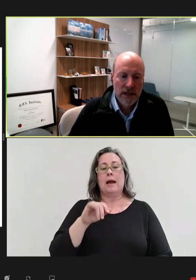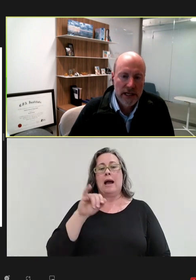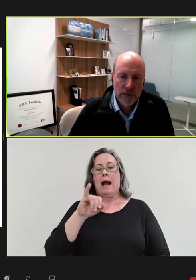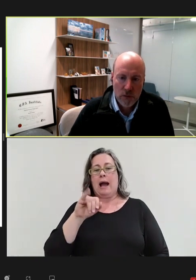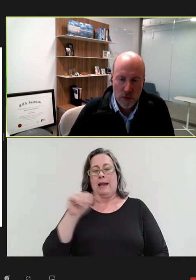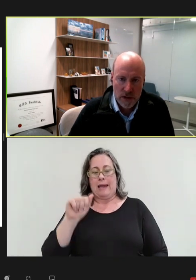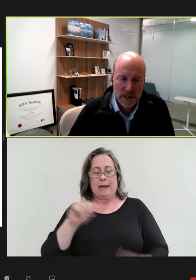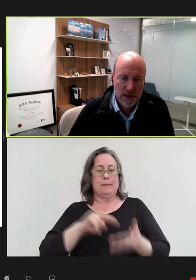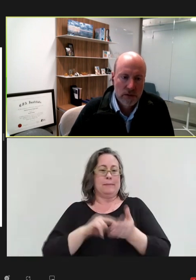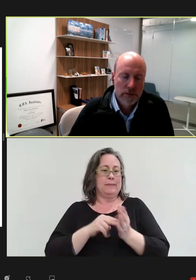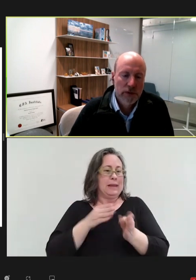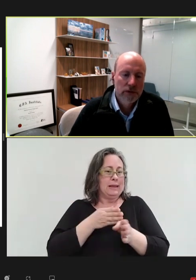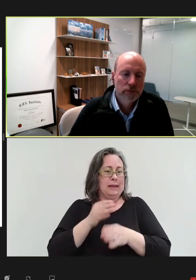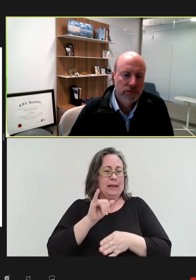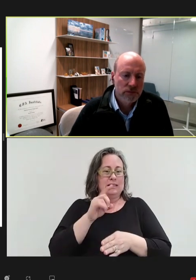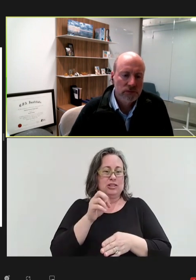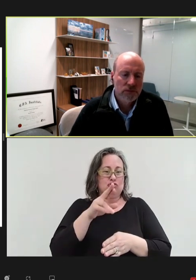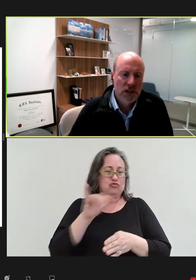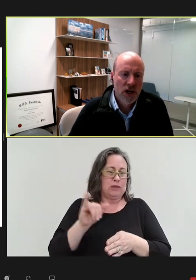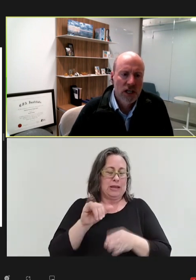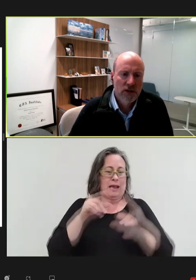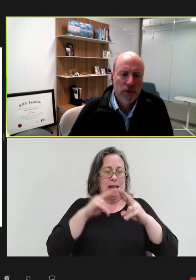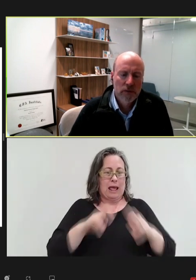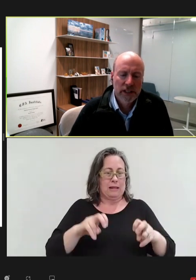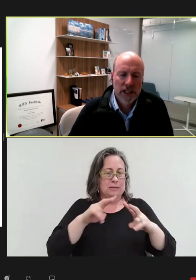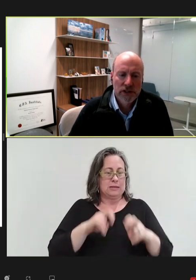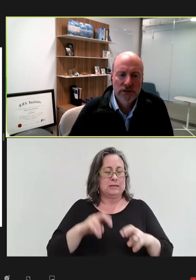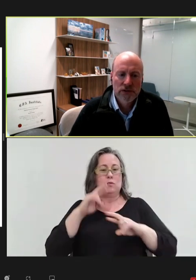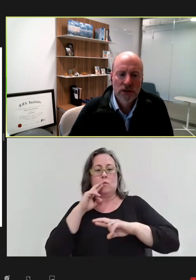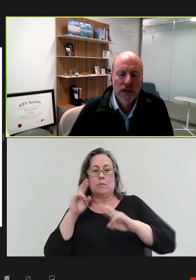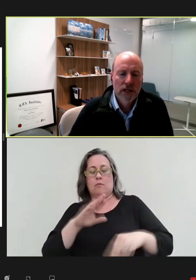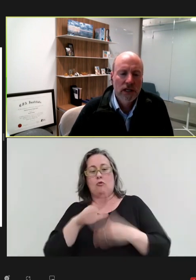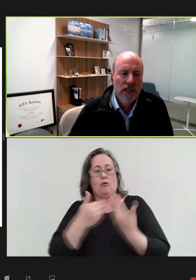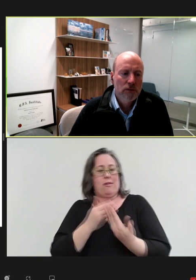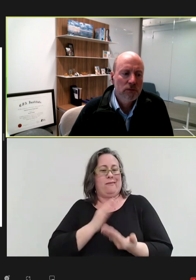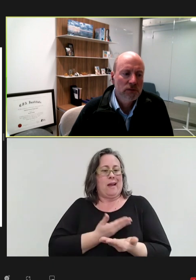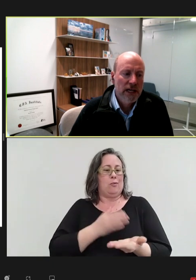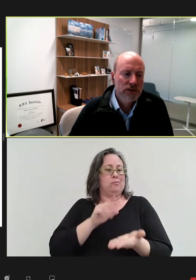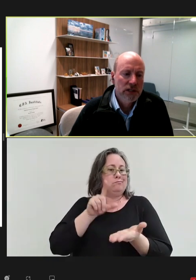IA Reports. That's where we put all of our publications. Last year,